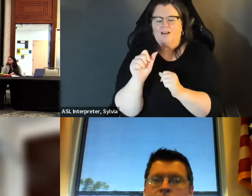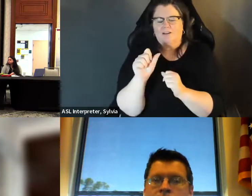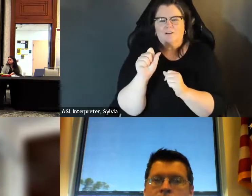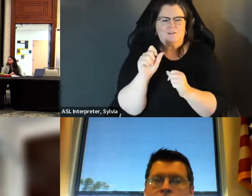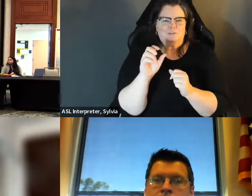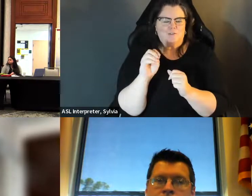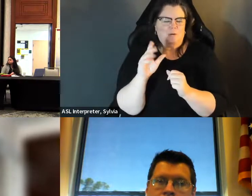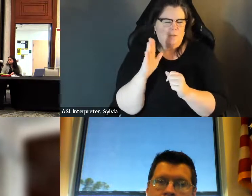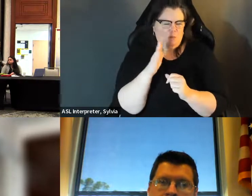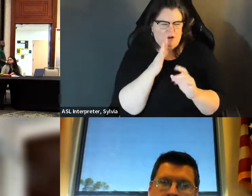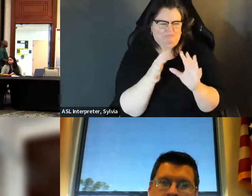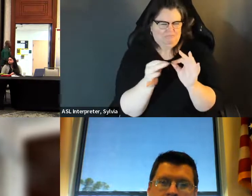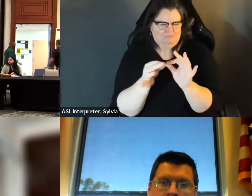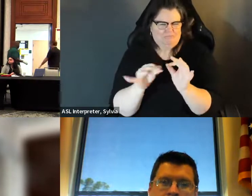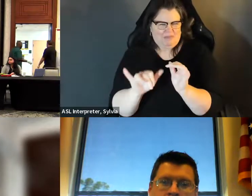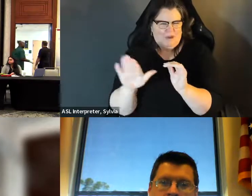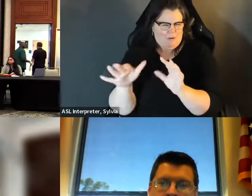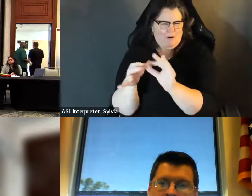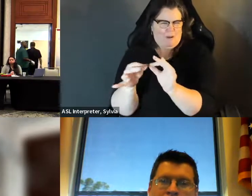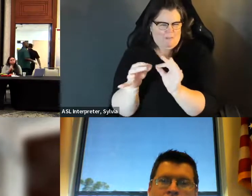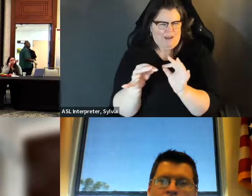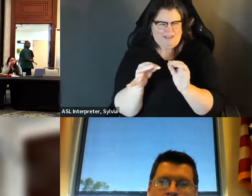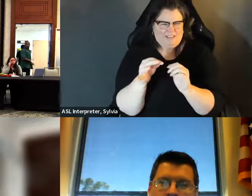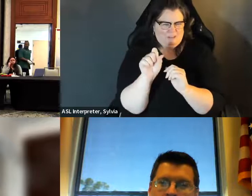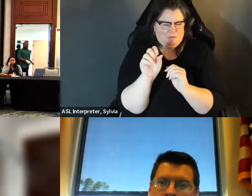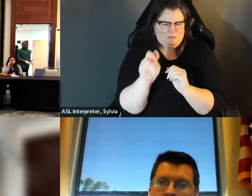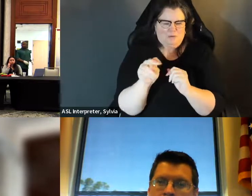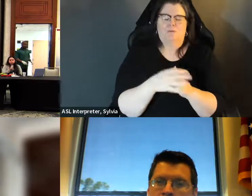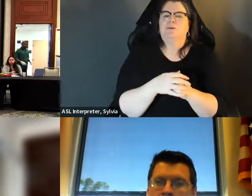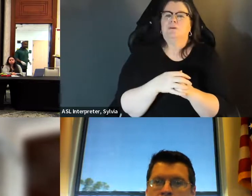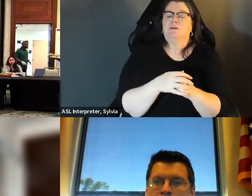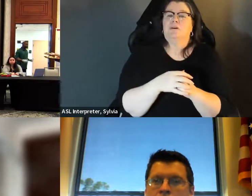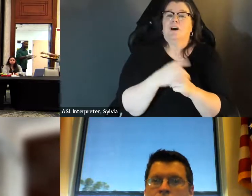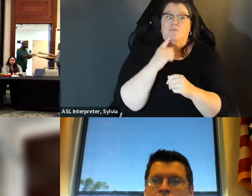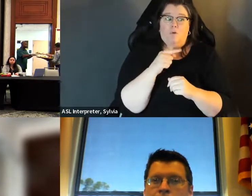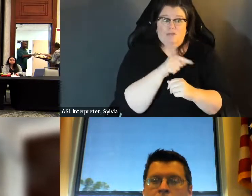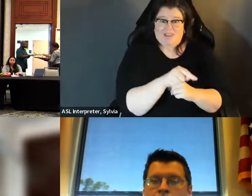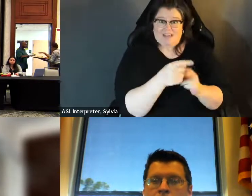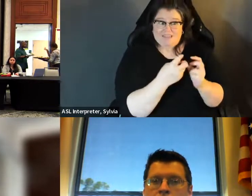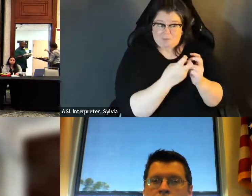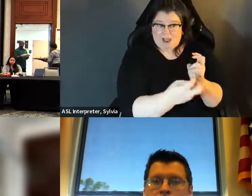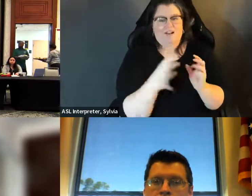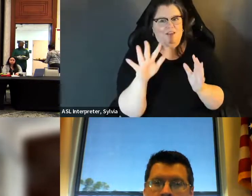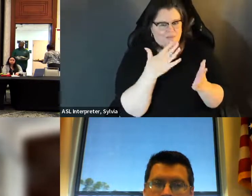disabilities kind of navigate that space and I think they'll maybe have really good insight to that. So with that I just have really good insight into that. So with that, I just wanted to thank all of our panelists for being on today and for sharing insight and wisdom with us.